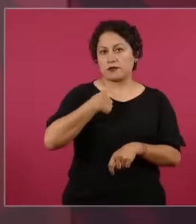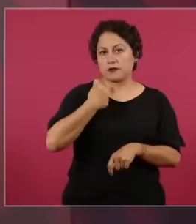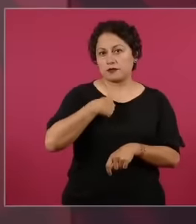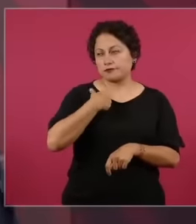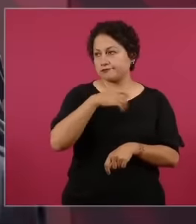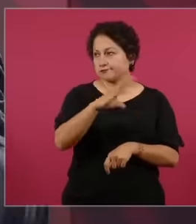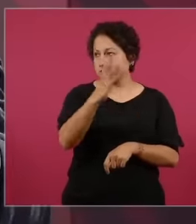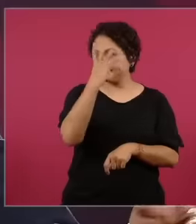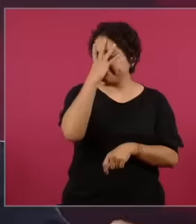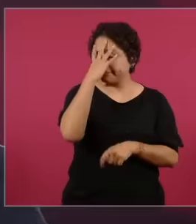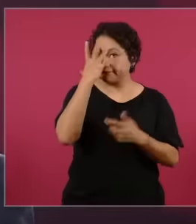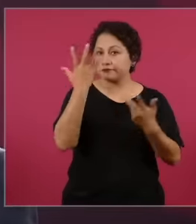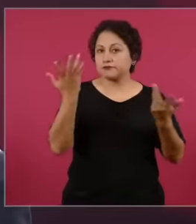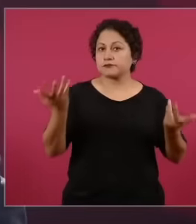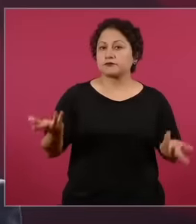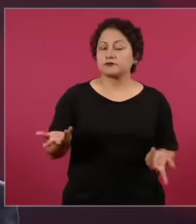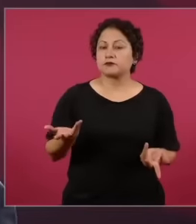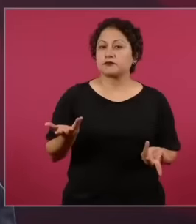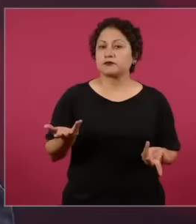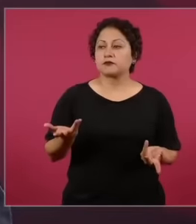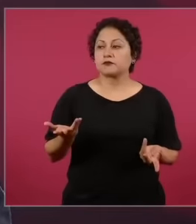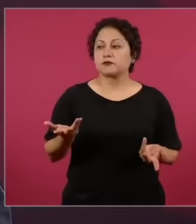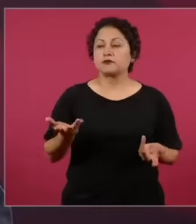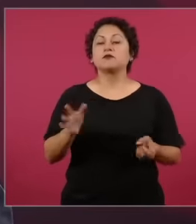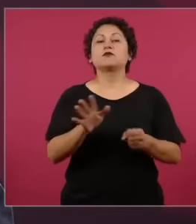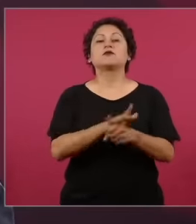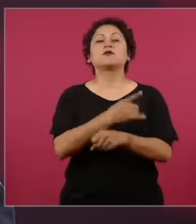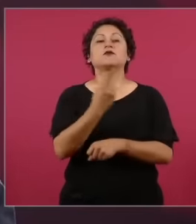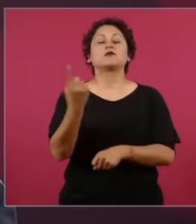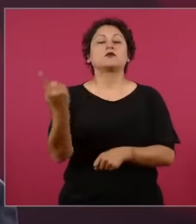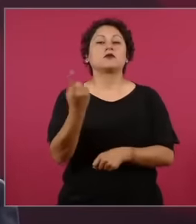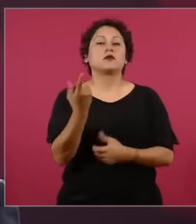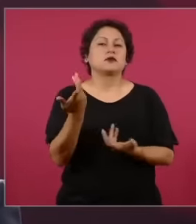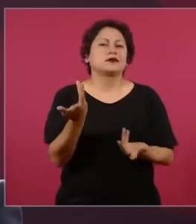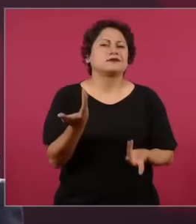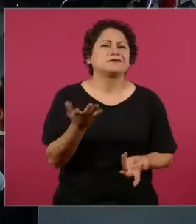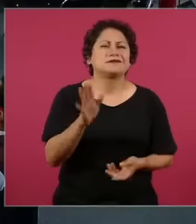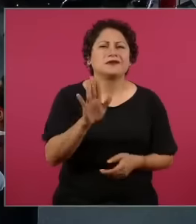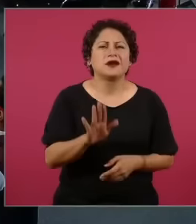this associated